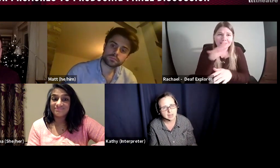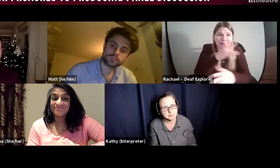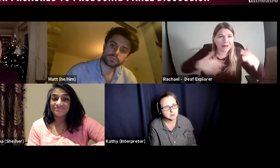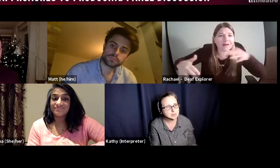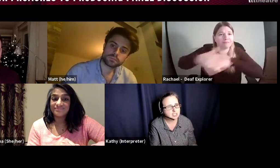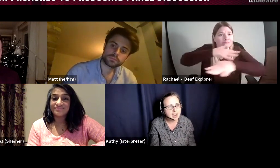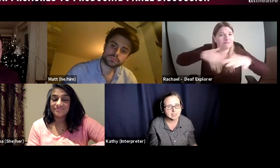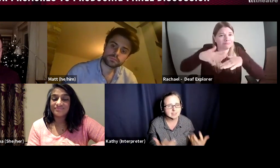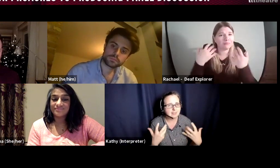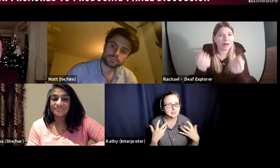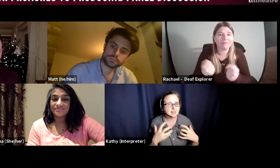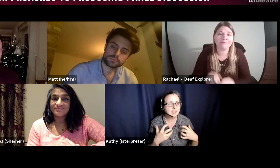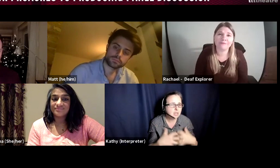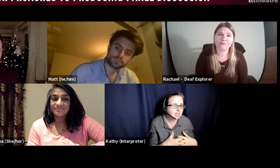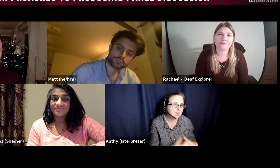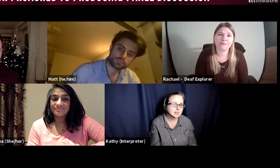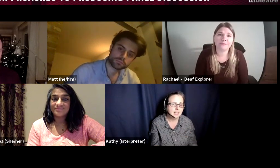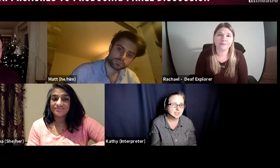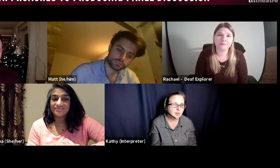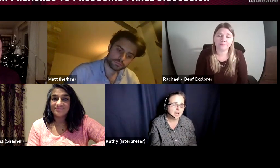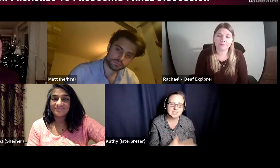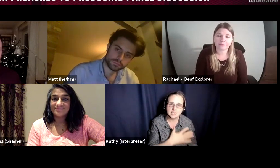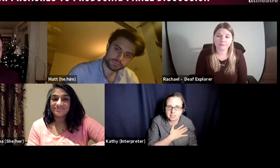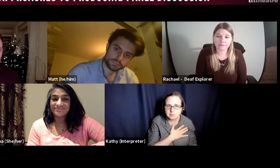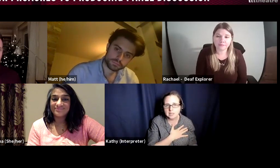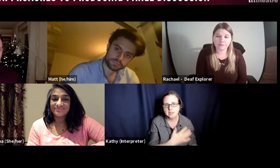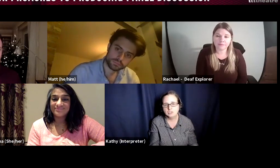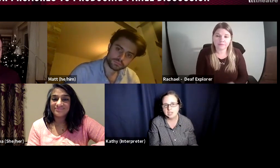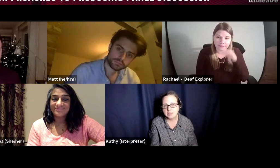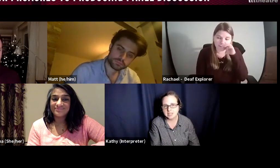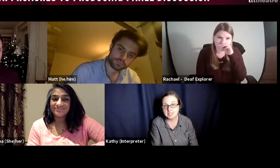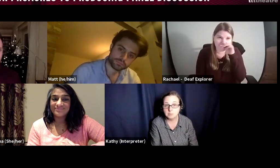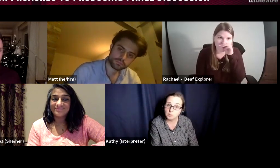people have been sharing, the theatre community in the UK is incredibly generous and supportive